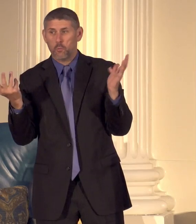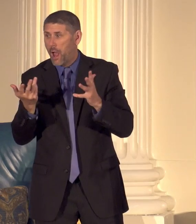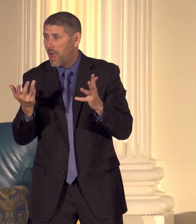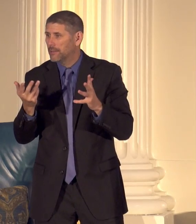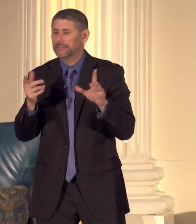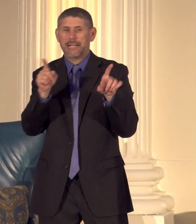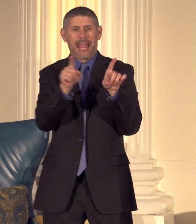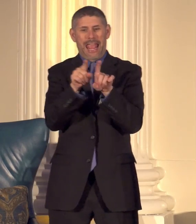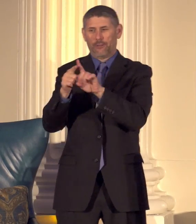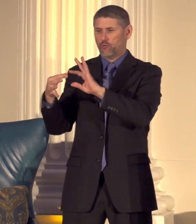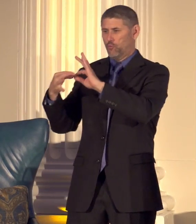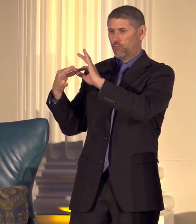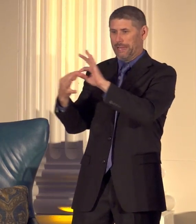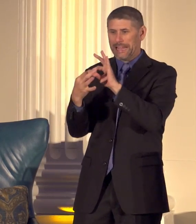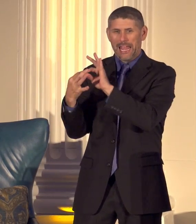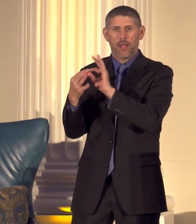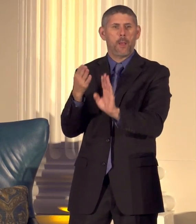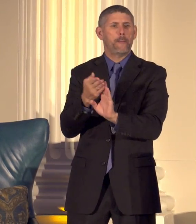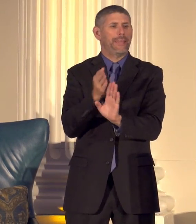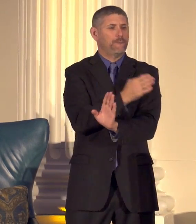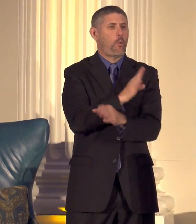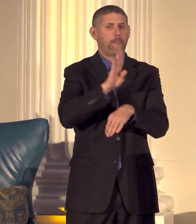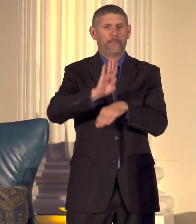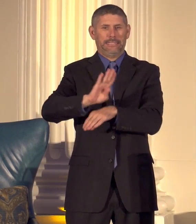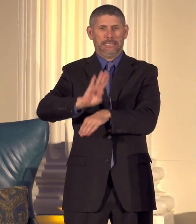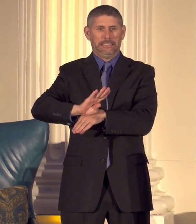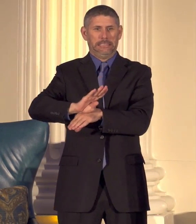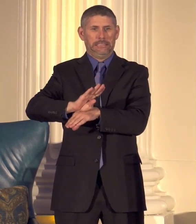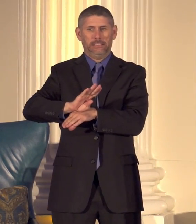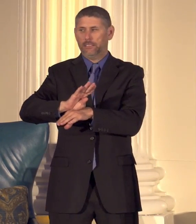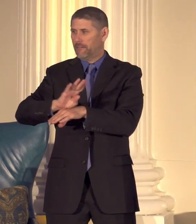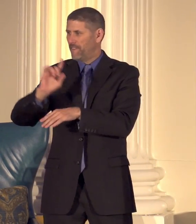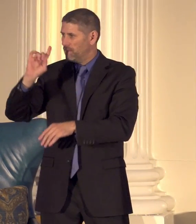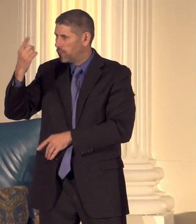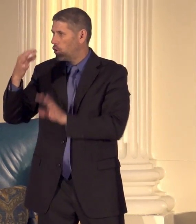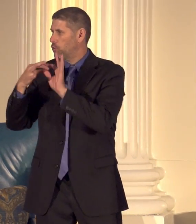relationships before business and so part of what we're trying to accomplish